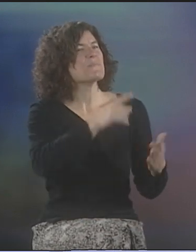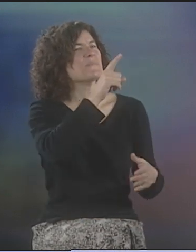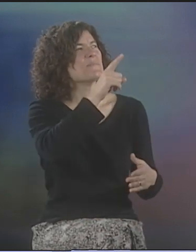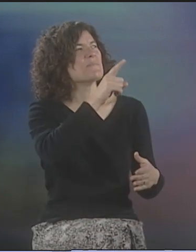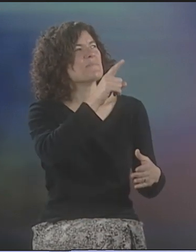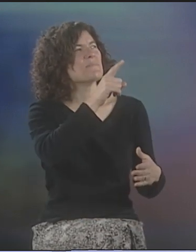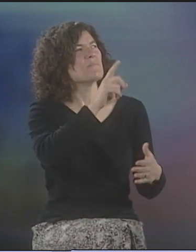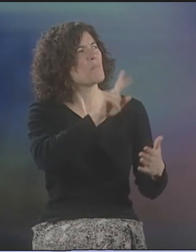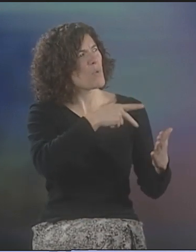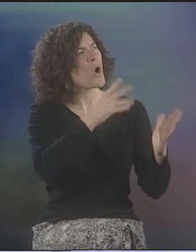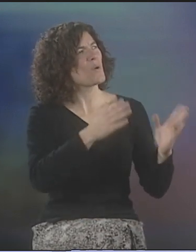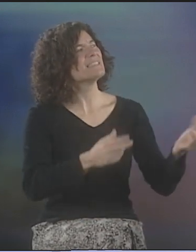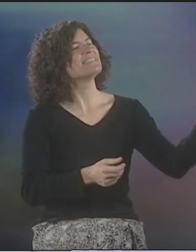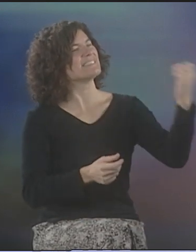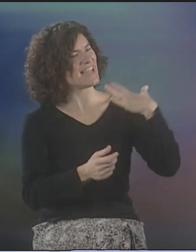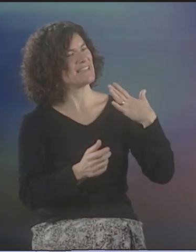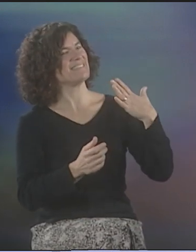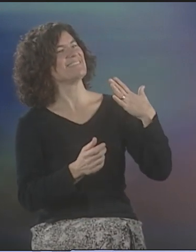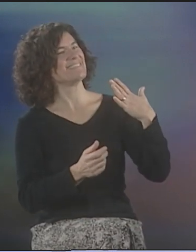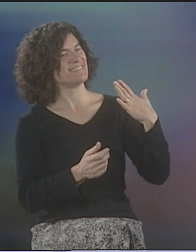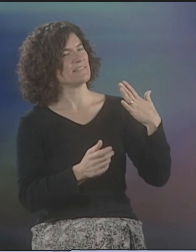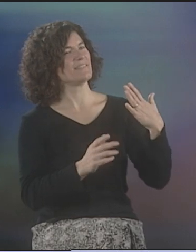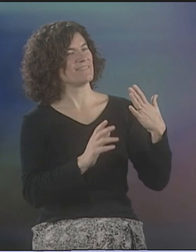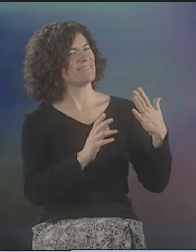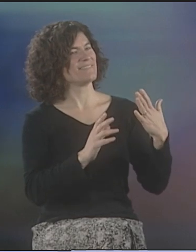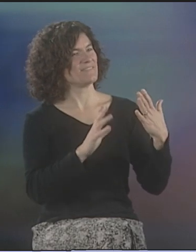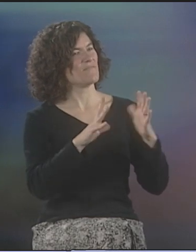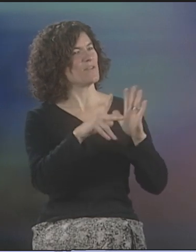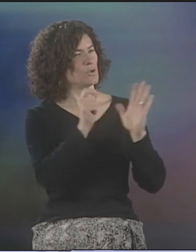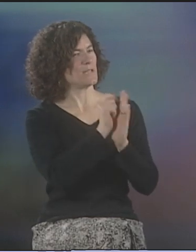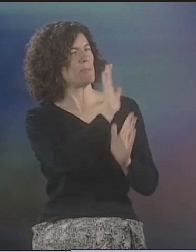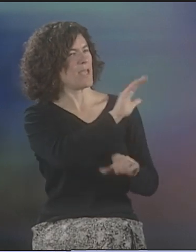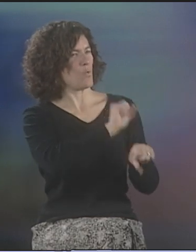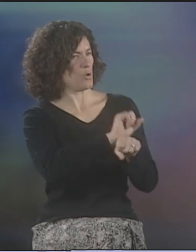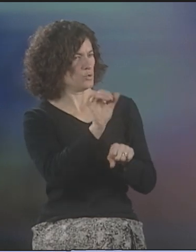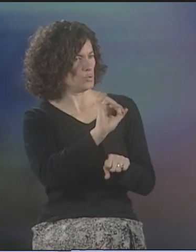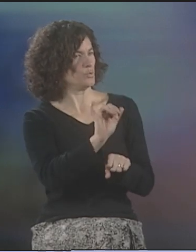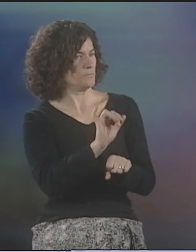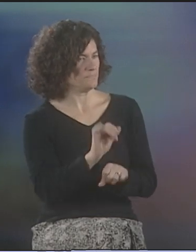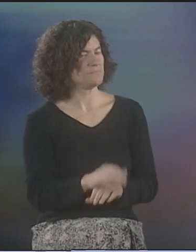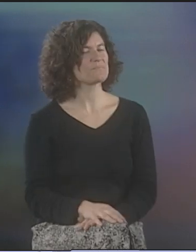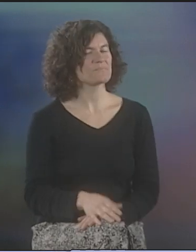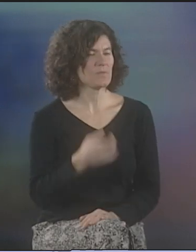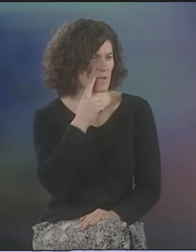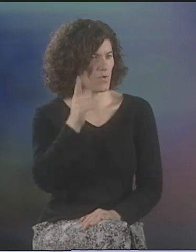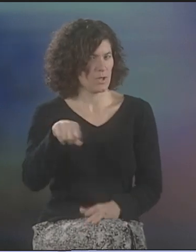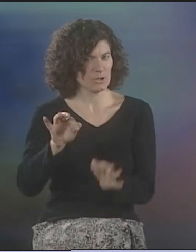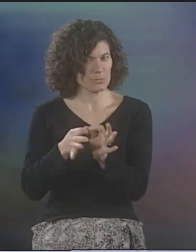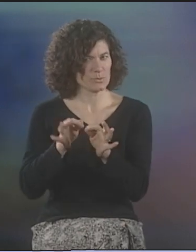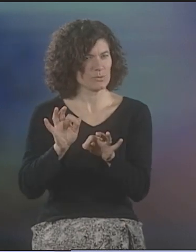AND I THINK THAT SOME OF THE POETS MAY HAVE SENT BACK VIDEOS OF THEIR WORK